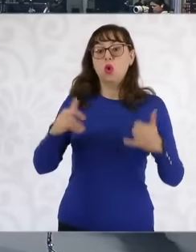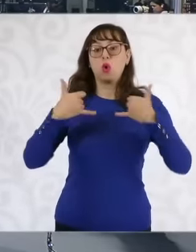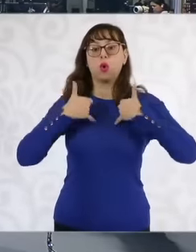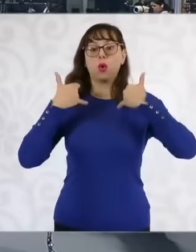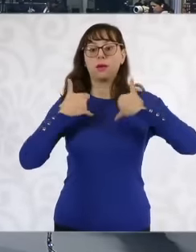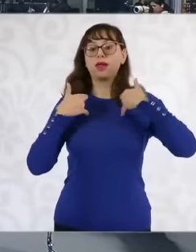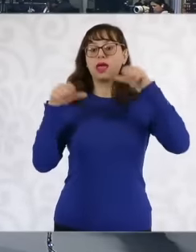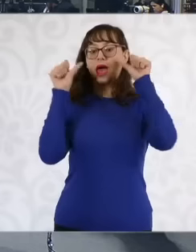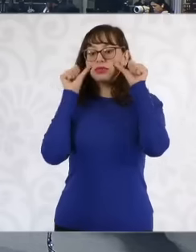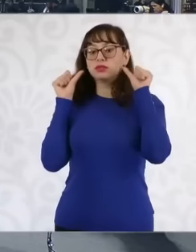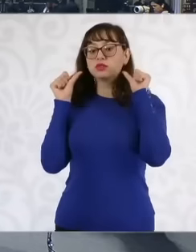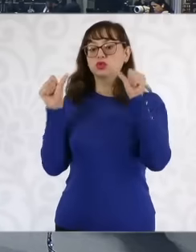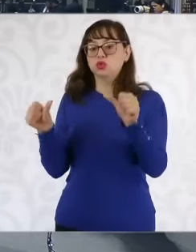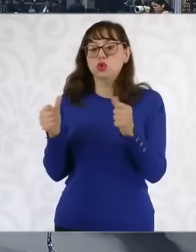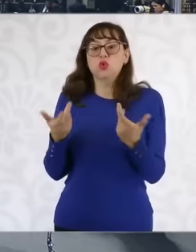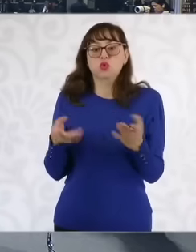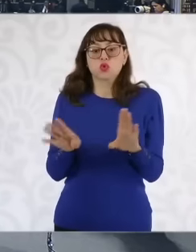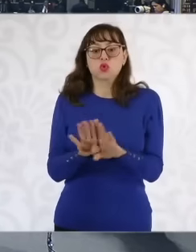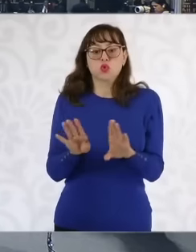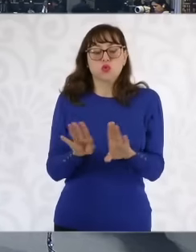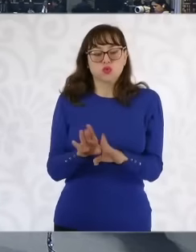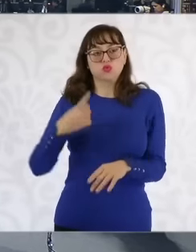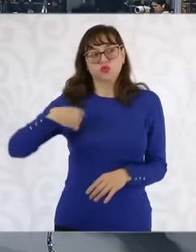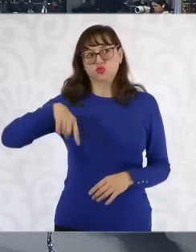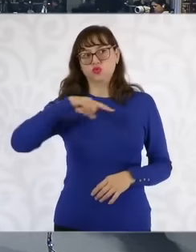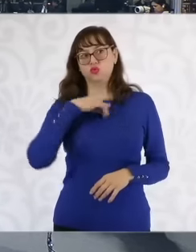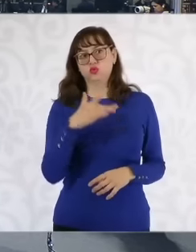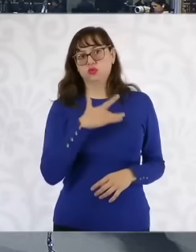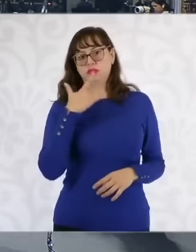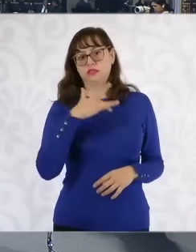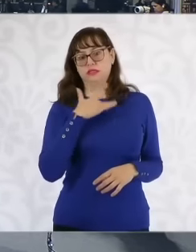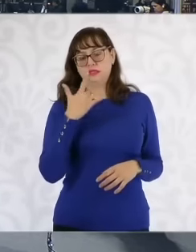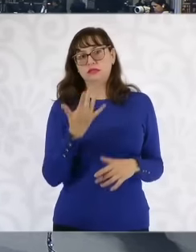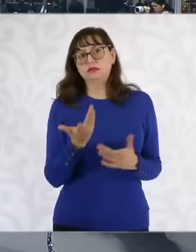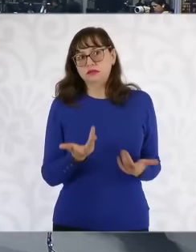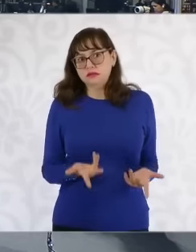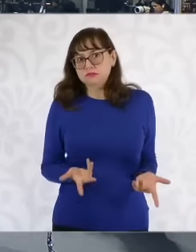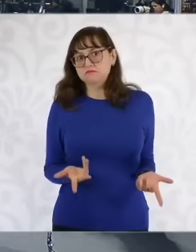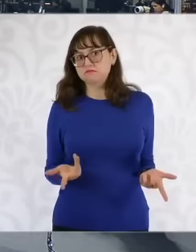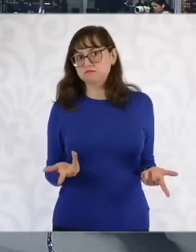so that the young people can also feel taken into account in this strategy